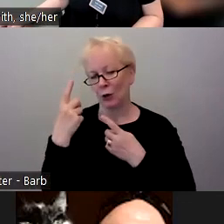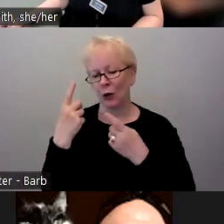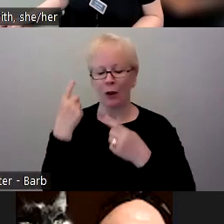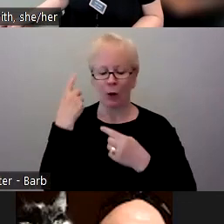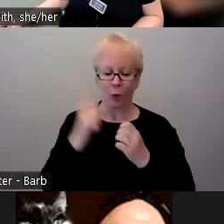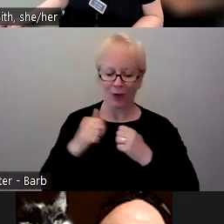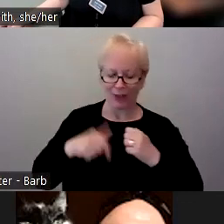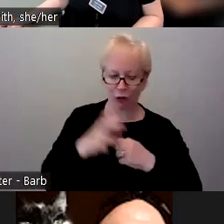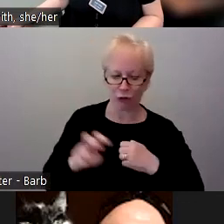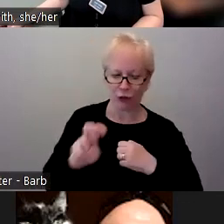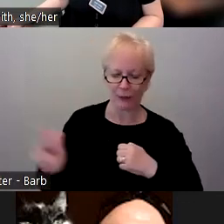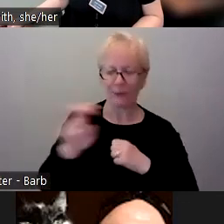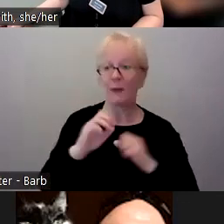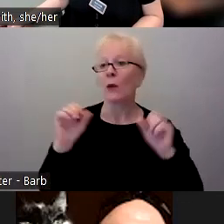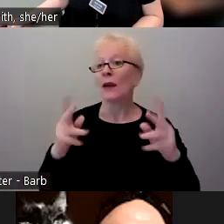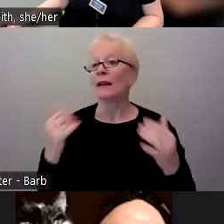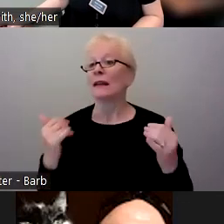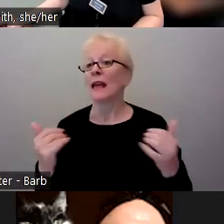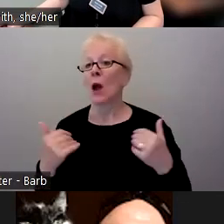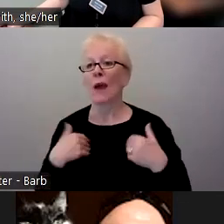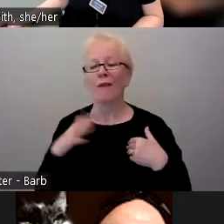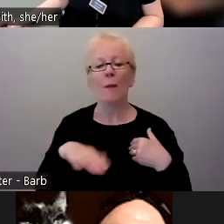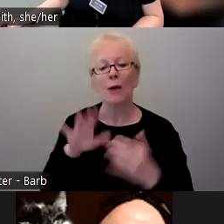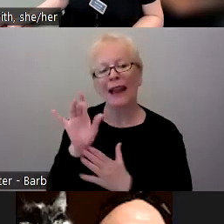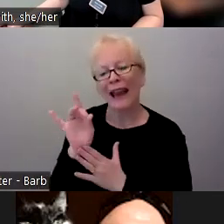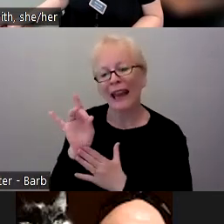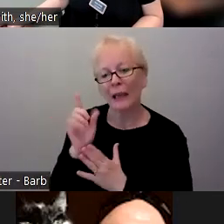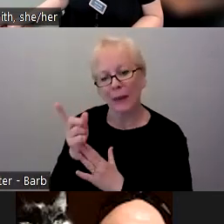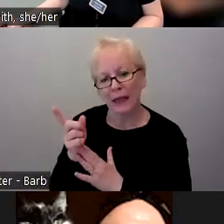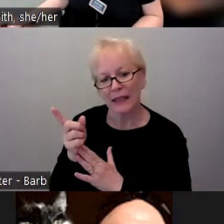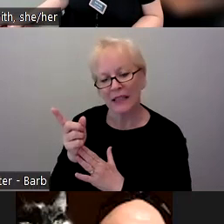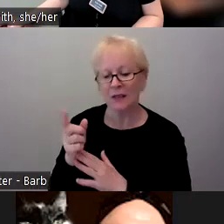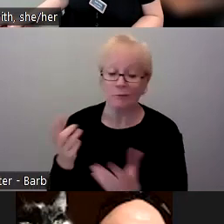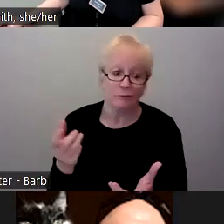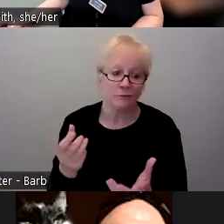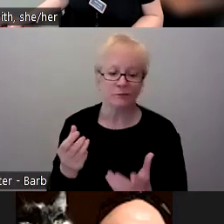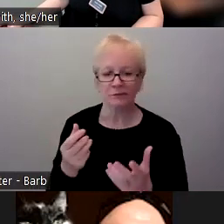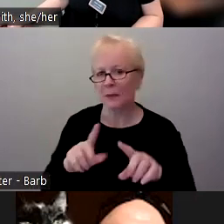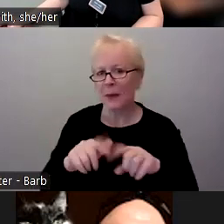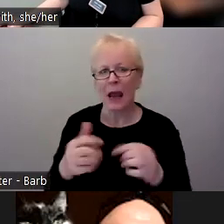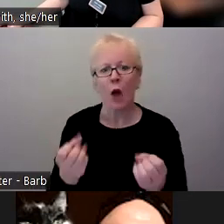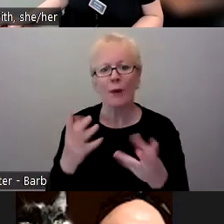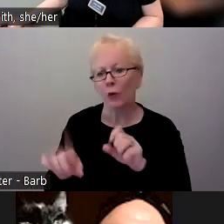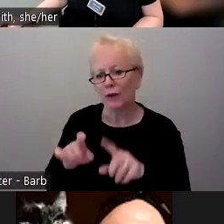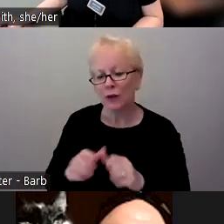So we'll take about eight minutes or so, or however many questions we have. It might not take that long.